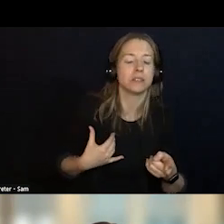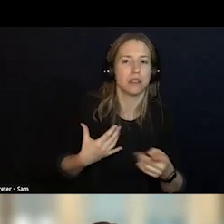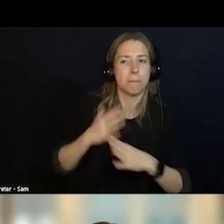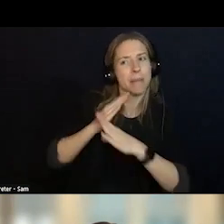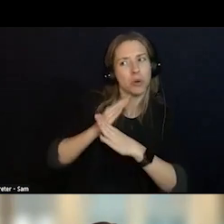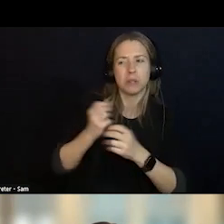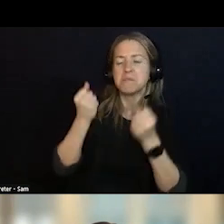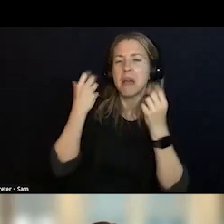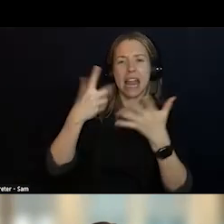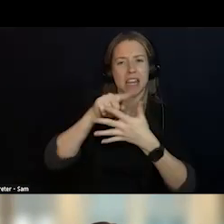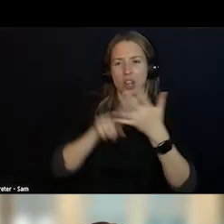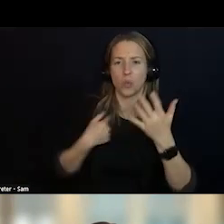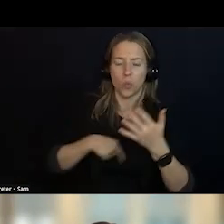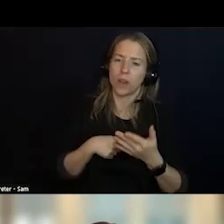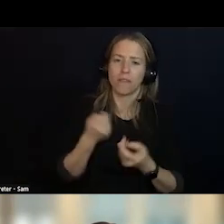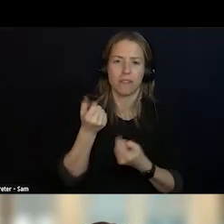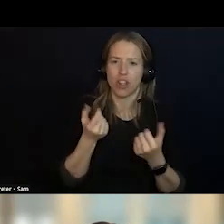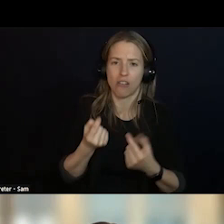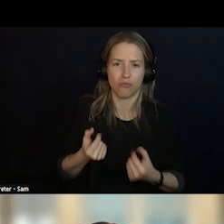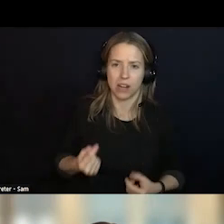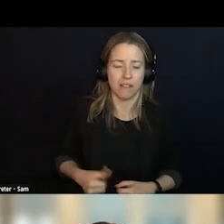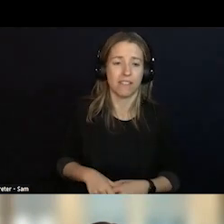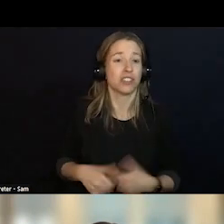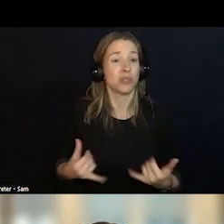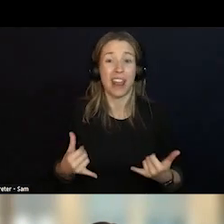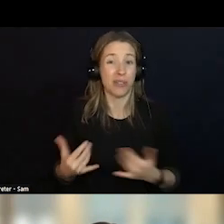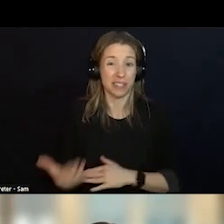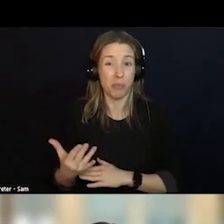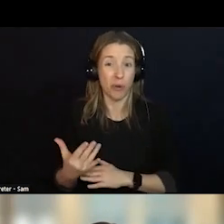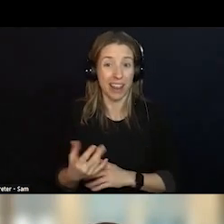WONDERING AROUND WITH THEIR DOG AND TALKING TO EACH OTHER AND IT